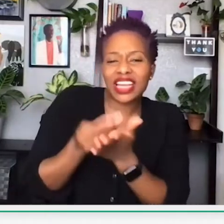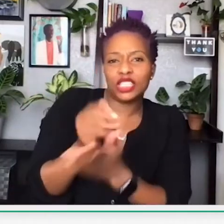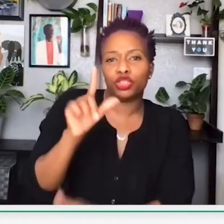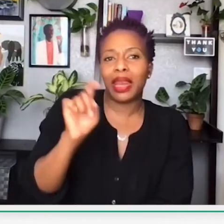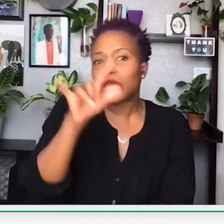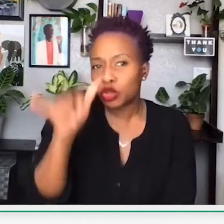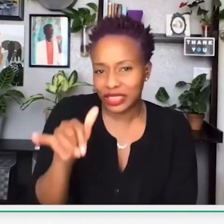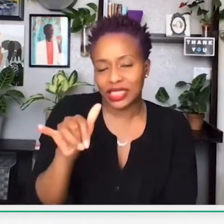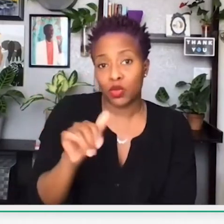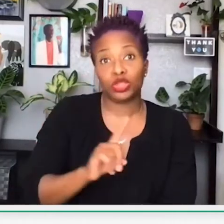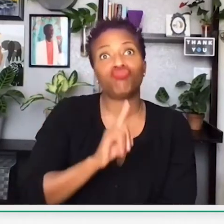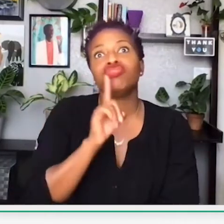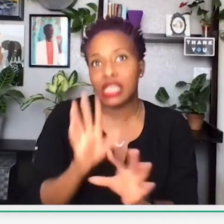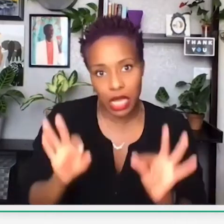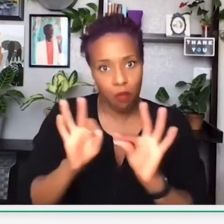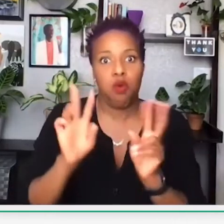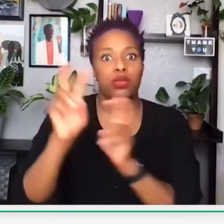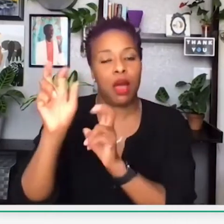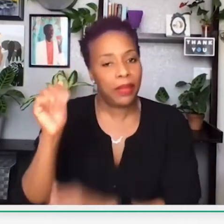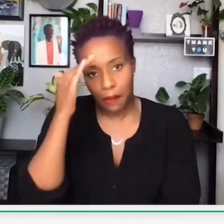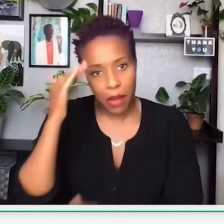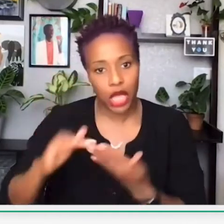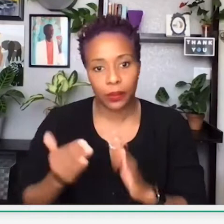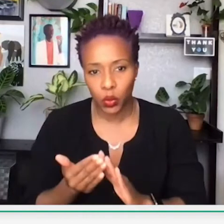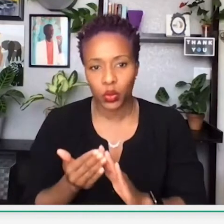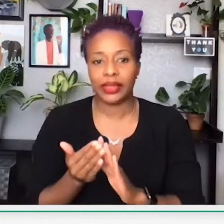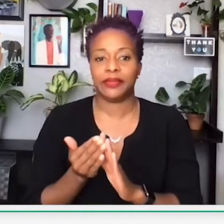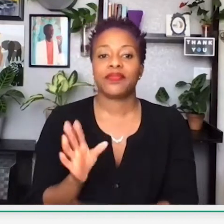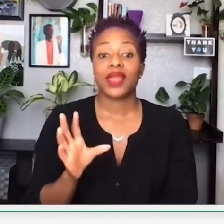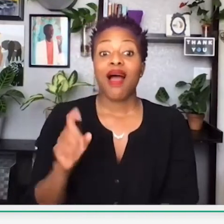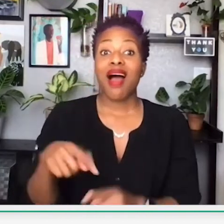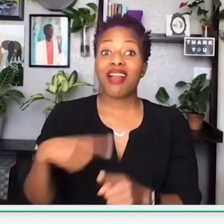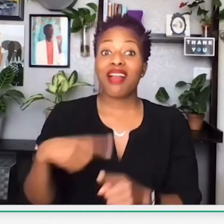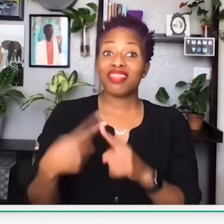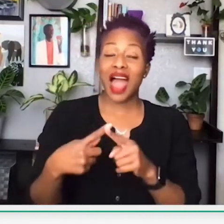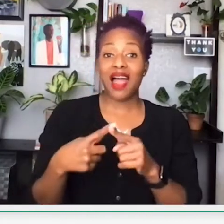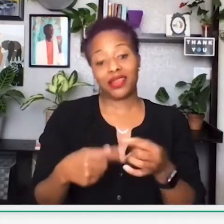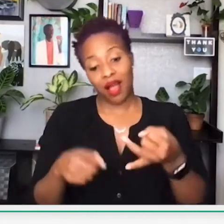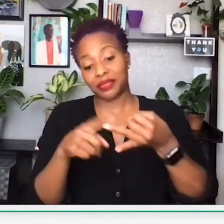He will be talking about financial literacy, which is a really important topic within the black community.